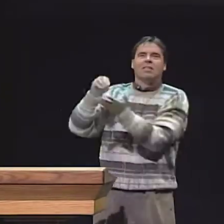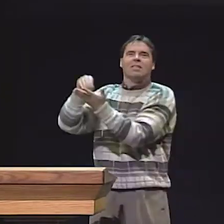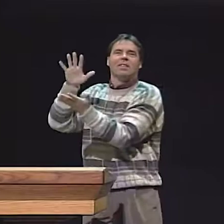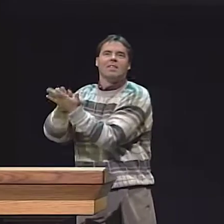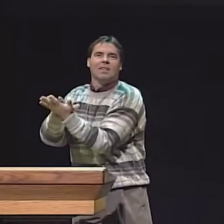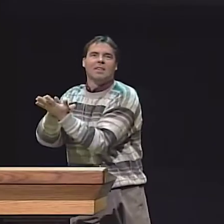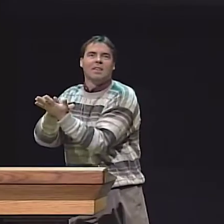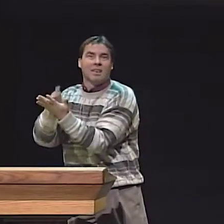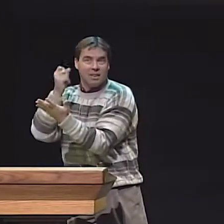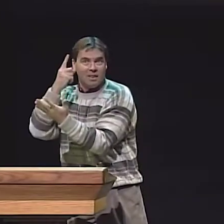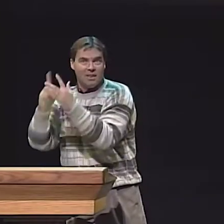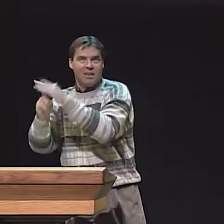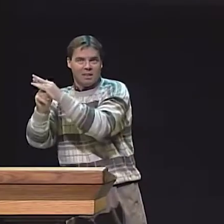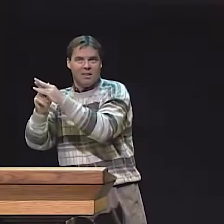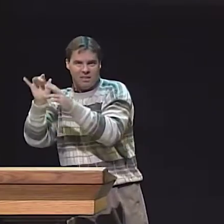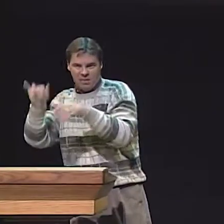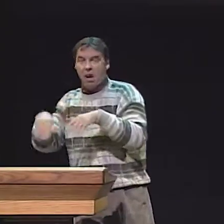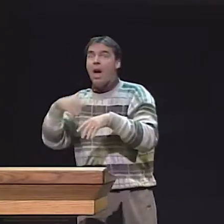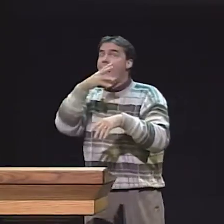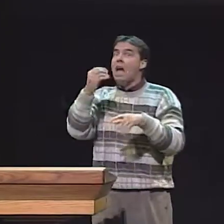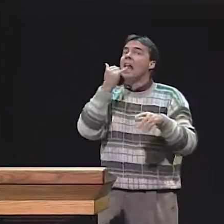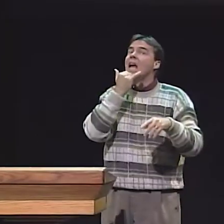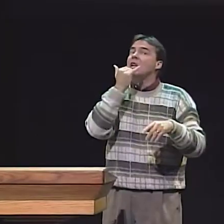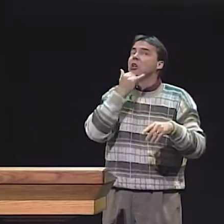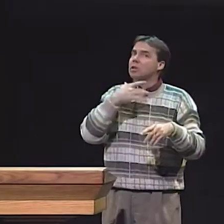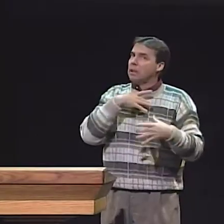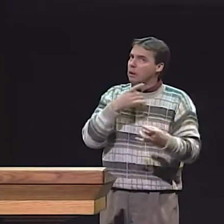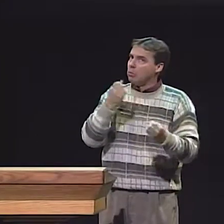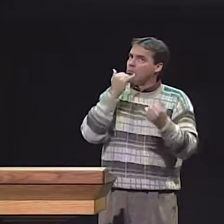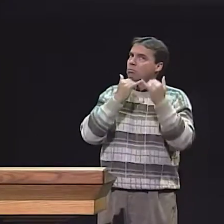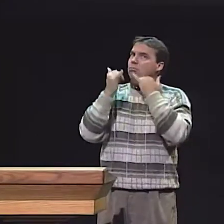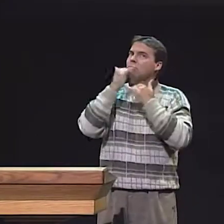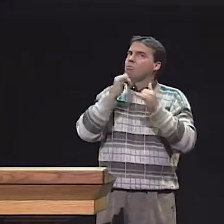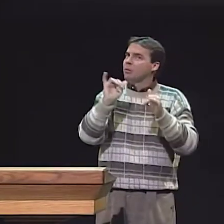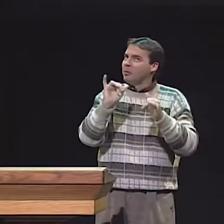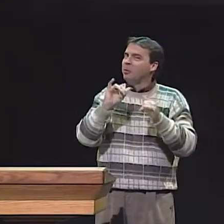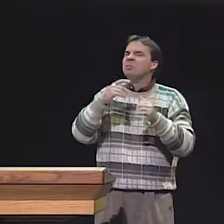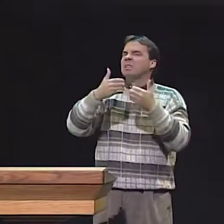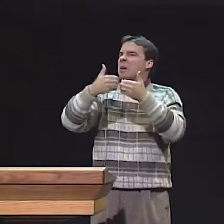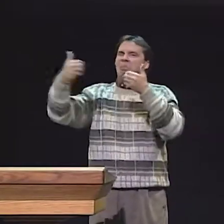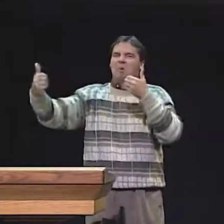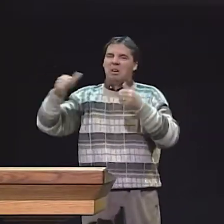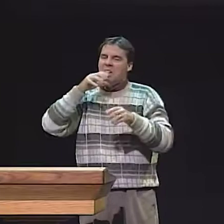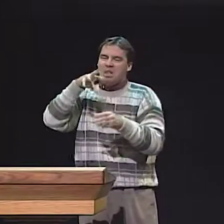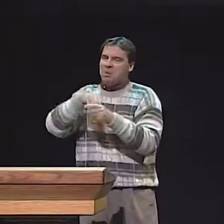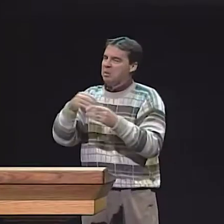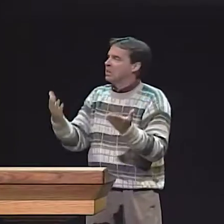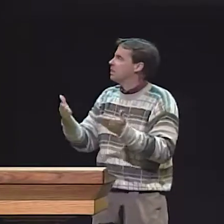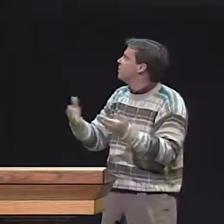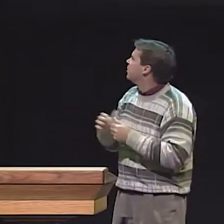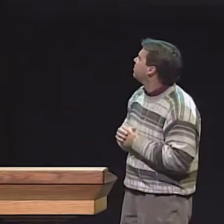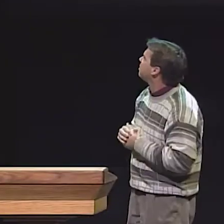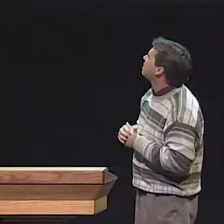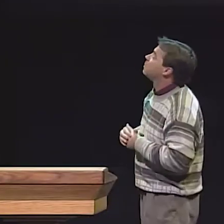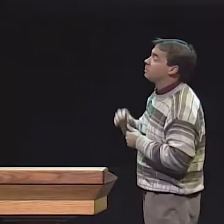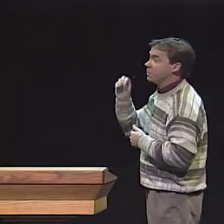THEN WE LOOKED AT THE CHILD'S VIDEOTAPE TO SEE IF A CERTAIN FEATURE APPEARED IN THE VIDEOTAPE AT ANY POINT,